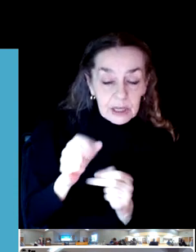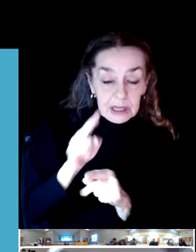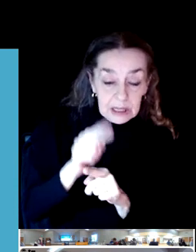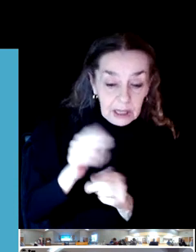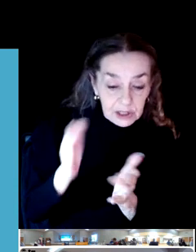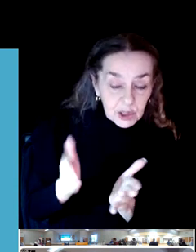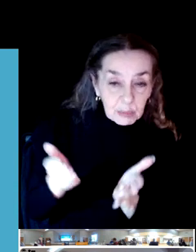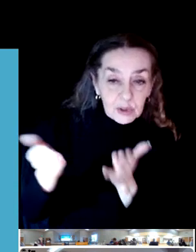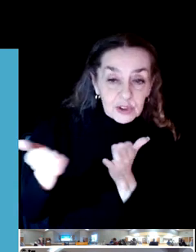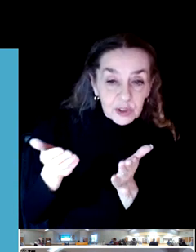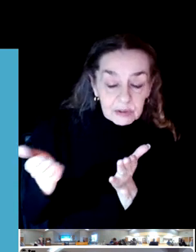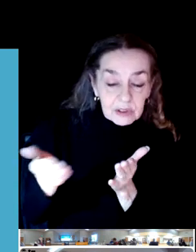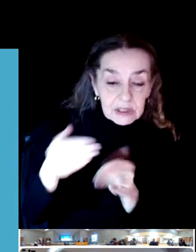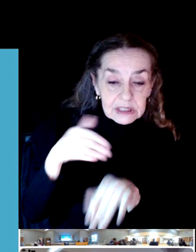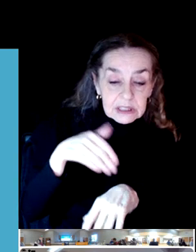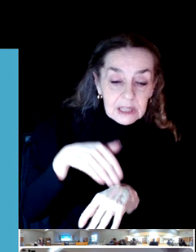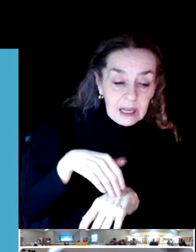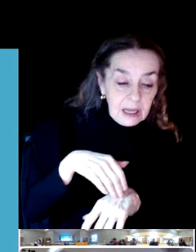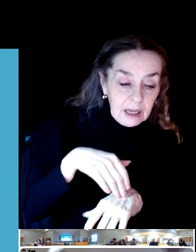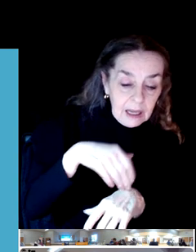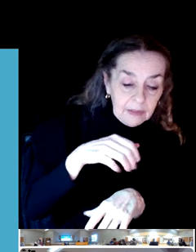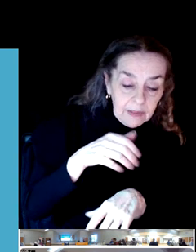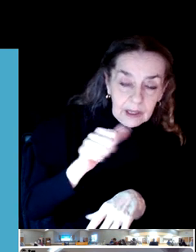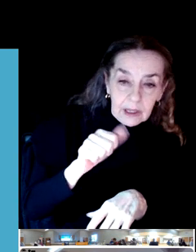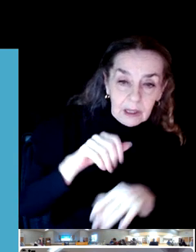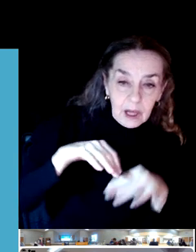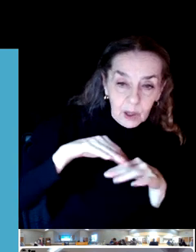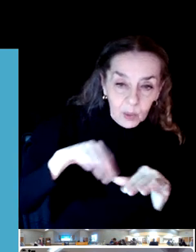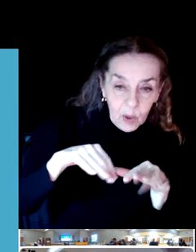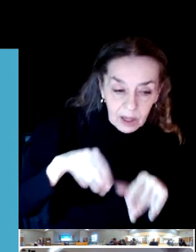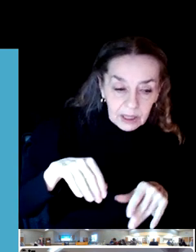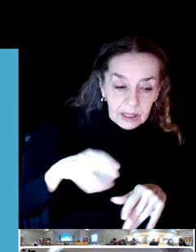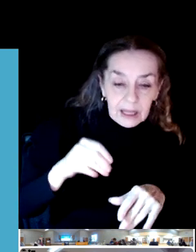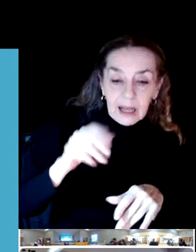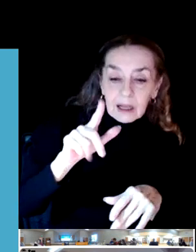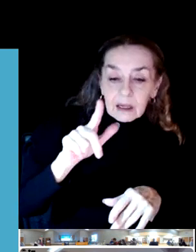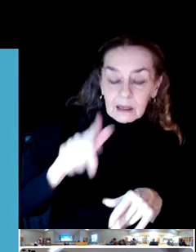Center, and out at the aquatic centers as well as some of those lifeguard positions as well.